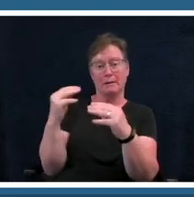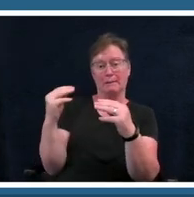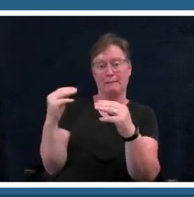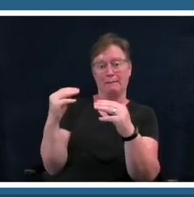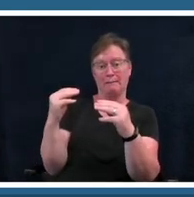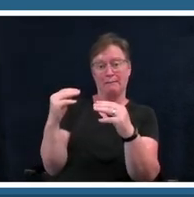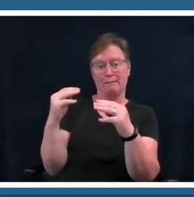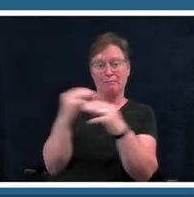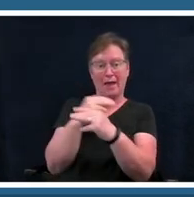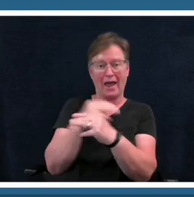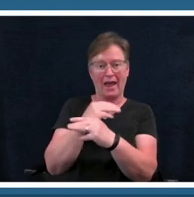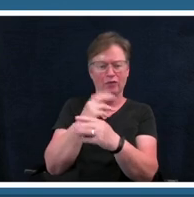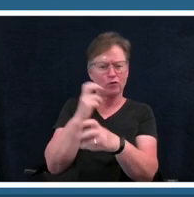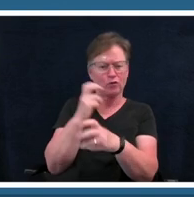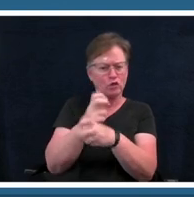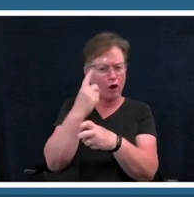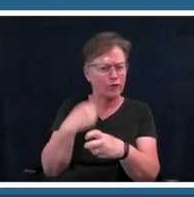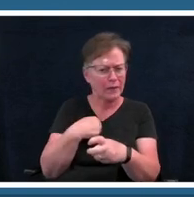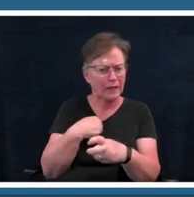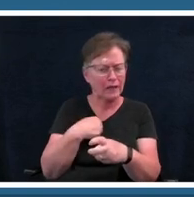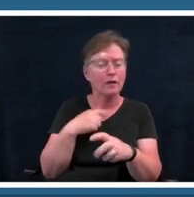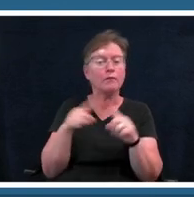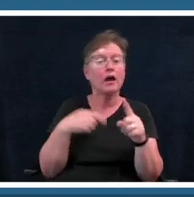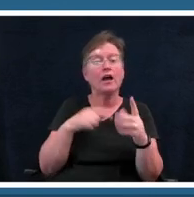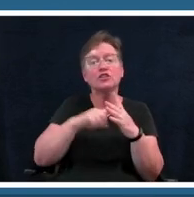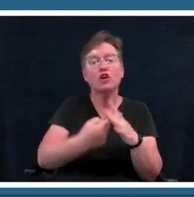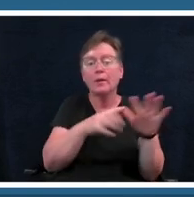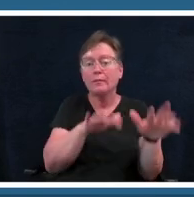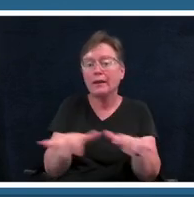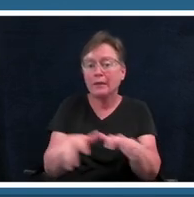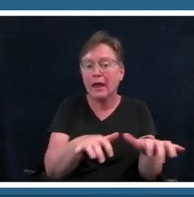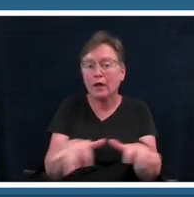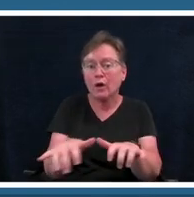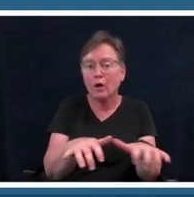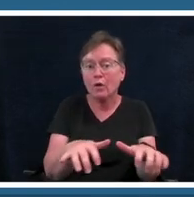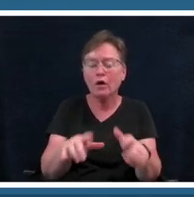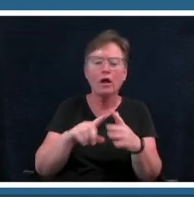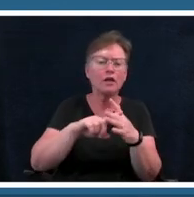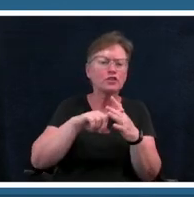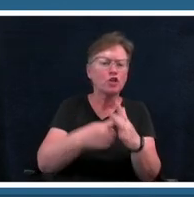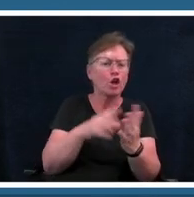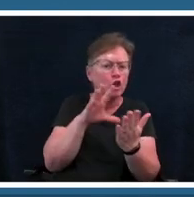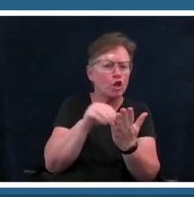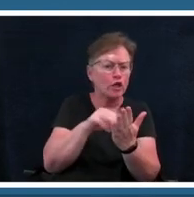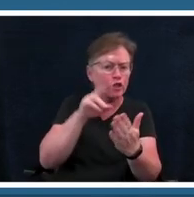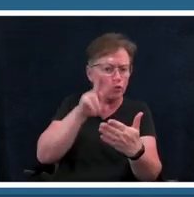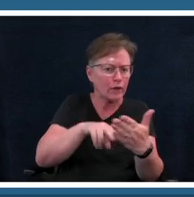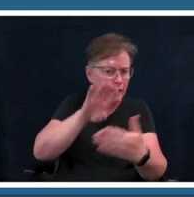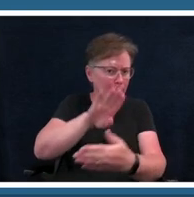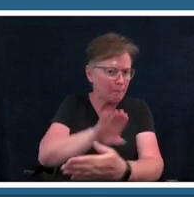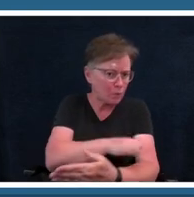but once i started playing piano and once i started learning how to read